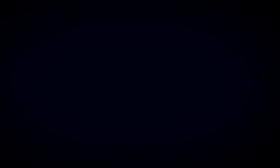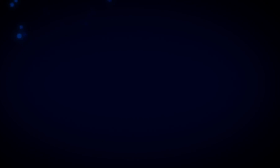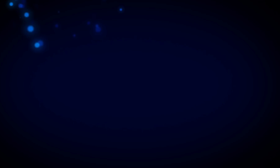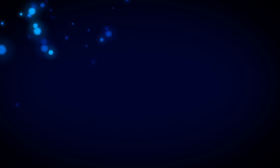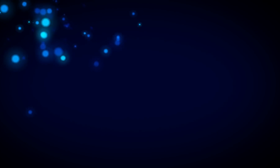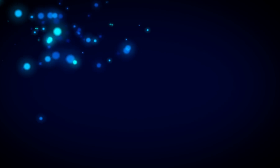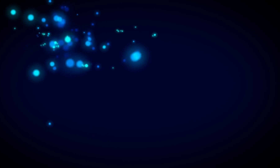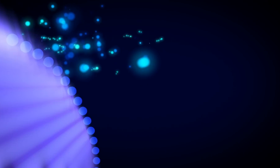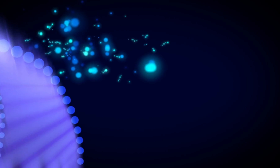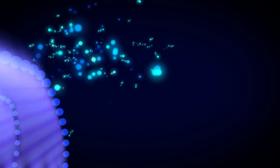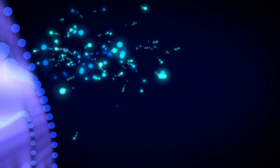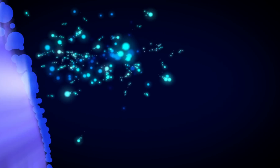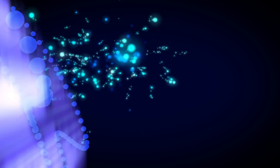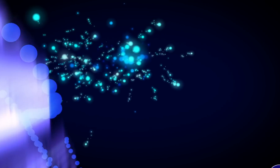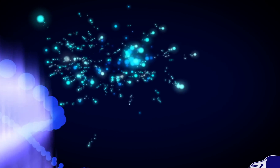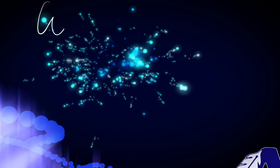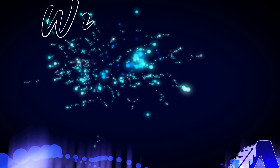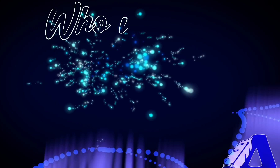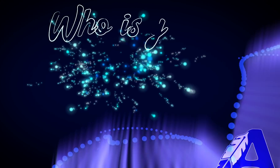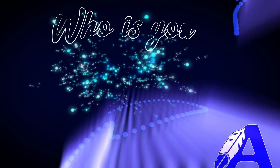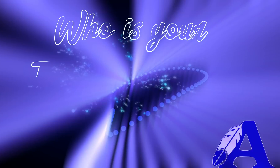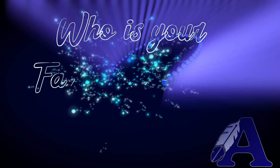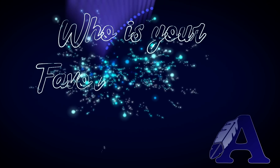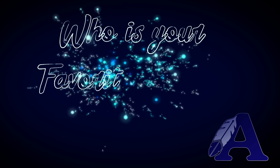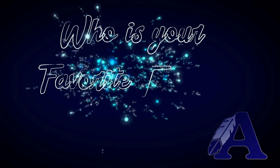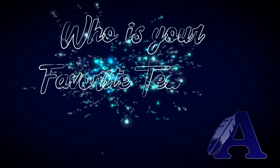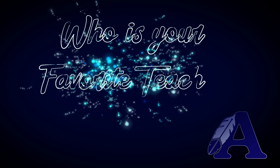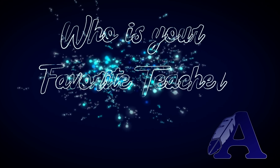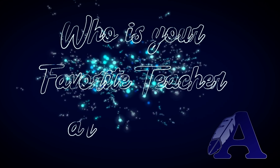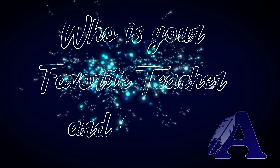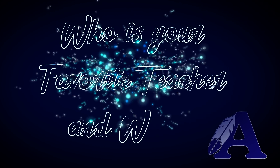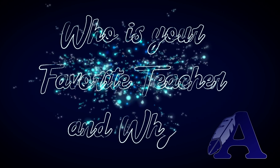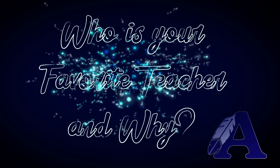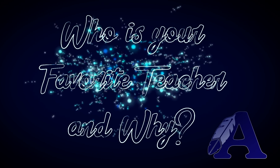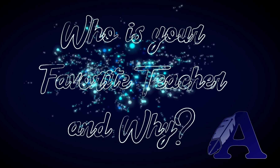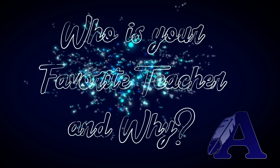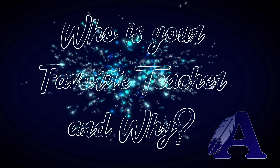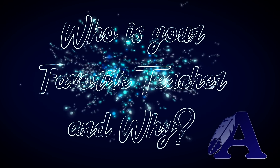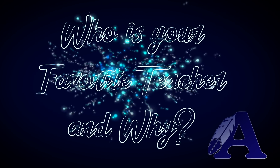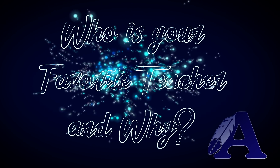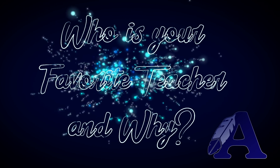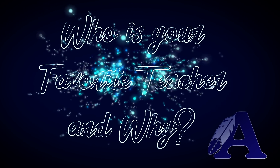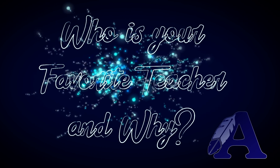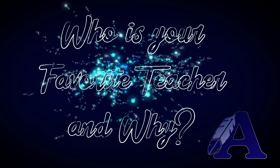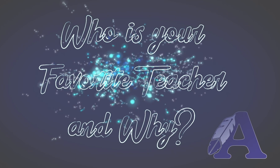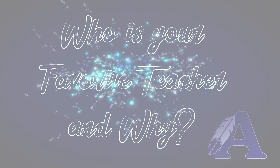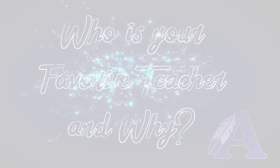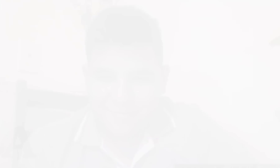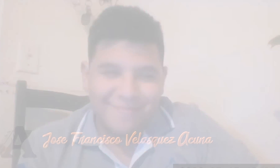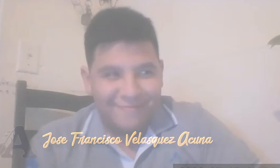ANIMATION APPEARS IT READS WHO'S YOUR FAVORITE TEACHER AND WHY? ON-SCREEN IS JOSE FRANCISCO VELASQUEZ ACUNA.